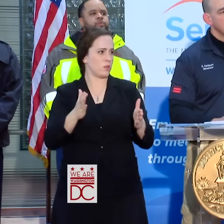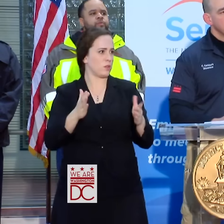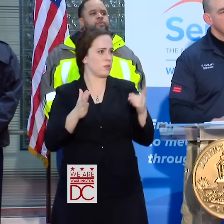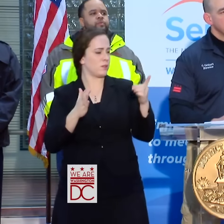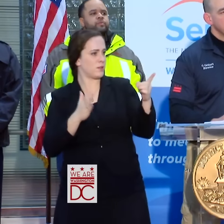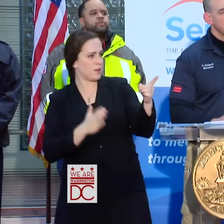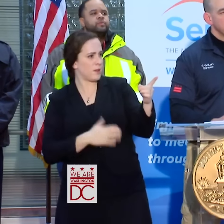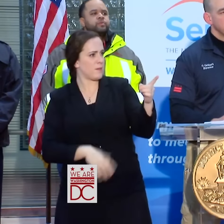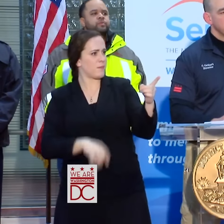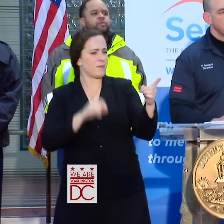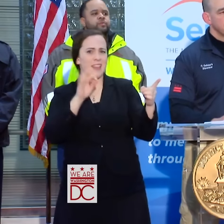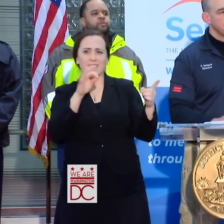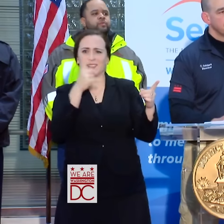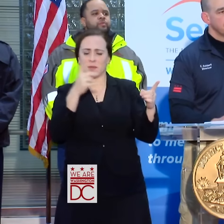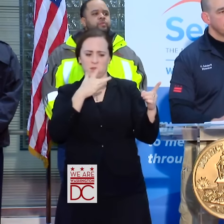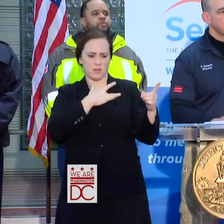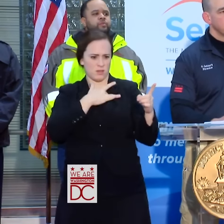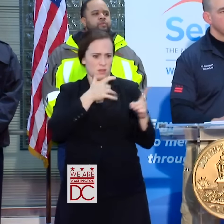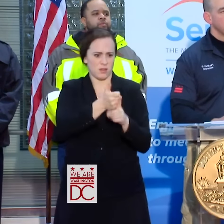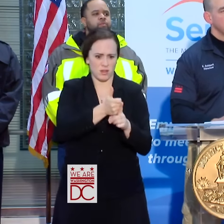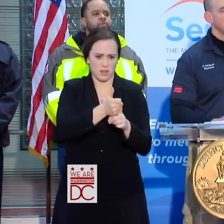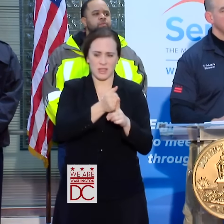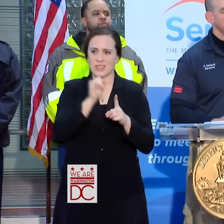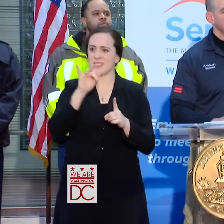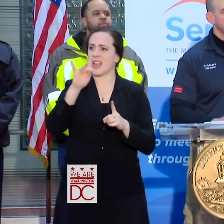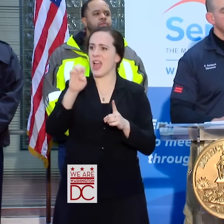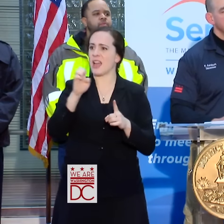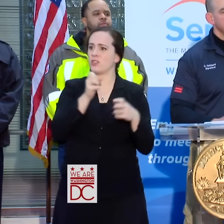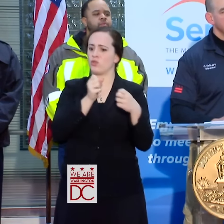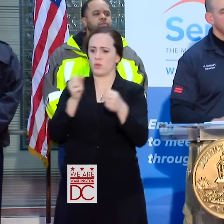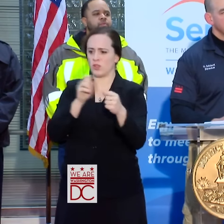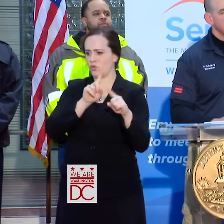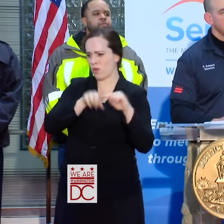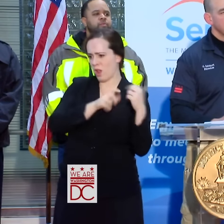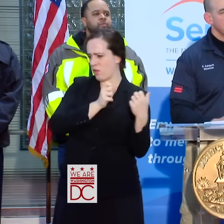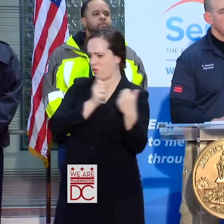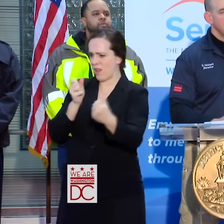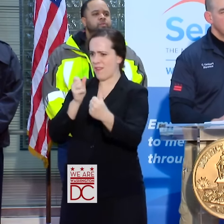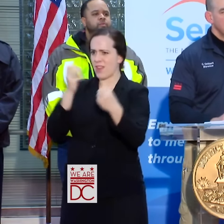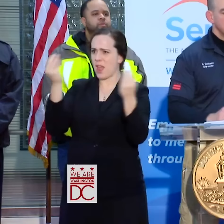ON A SIDE STREET WHERE YOU CAN'T DRIVE AN AMBULANCE IN. HOW DO YOU GET TO THOSE PEOPLE?